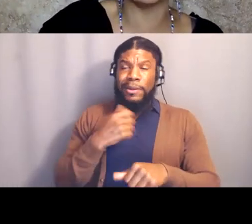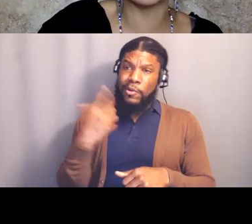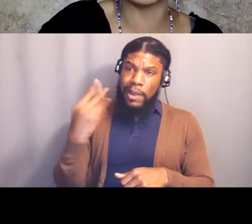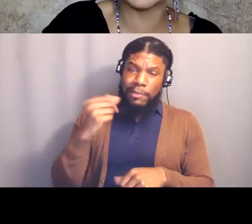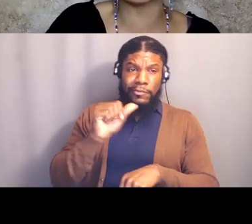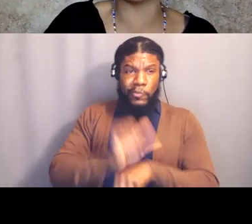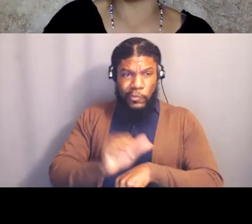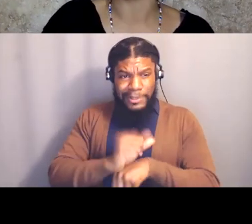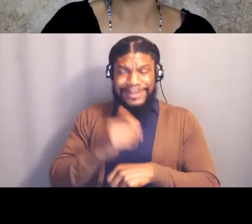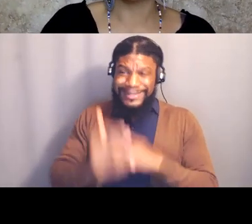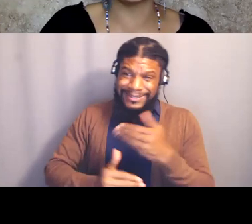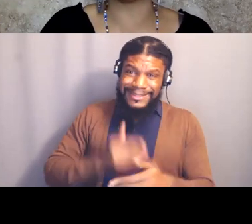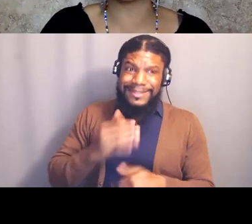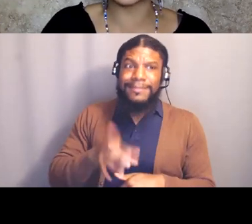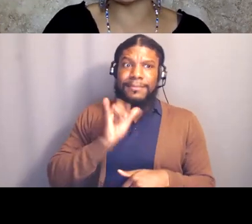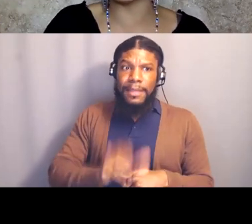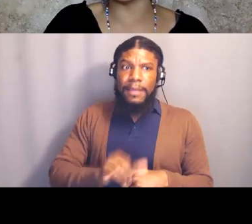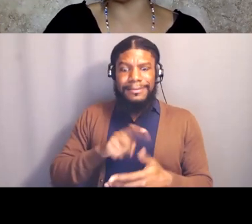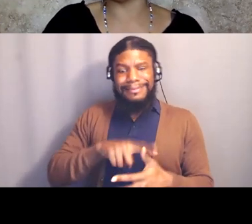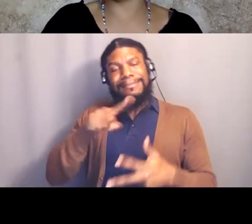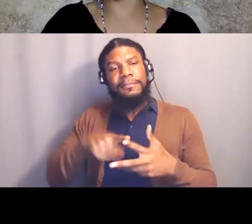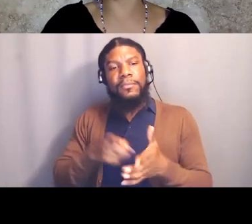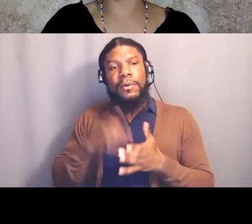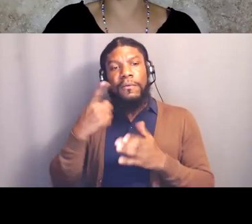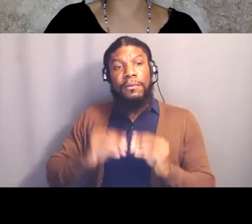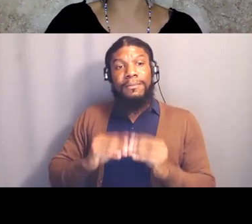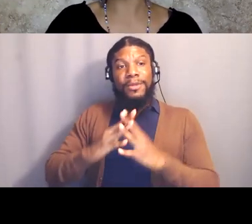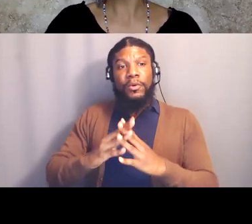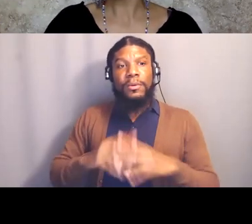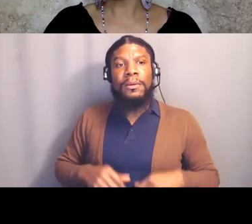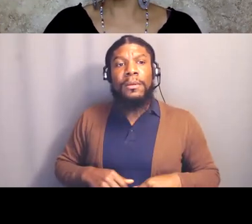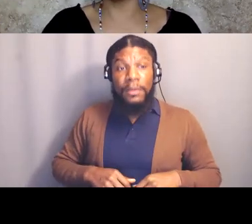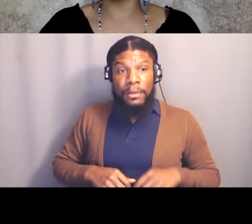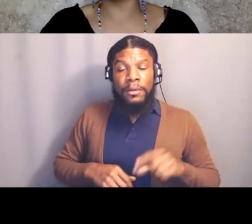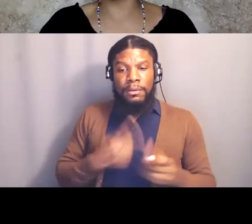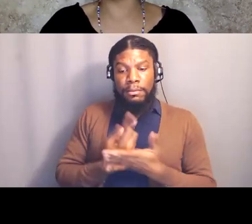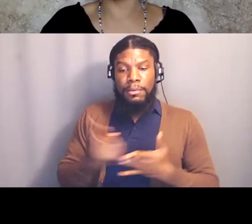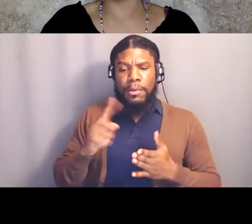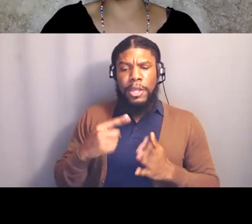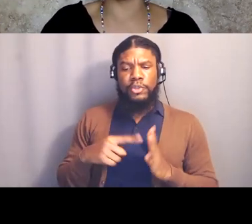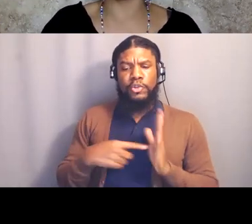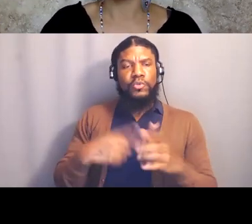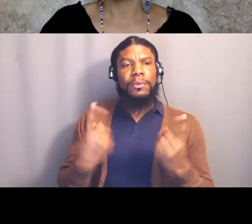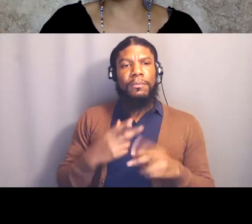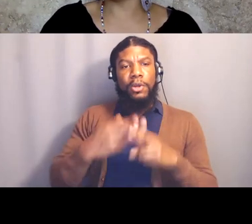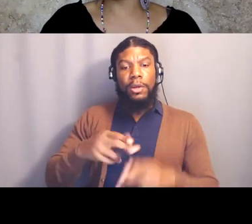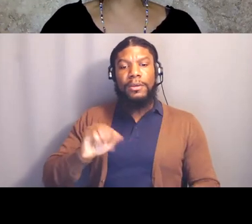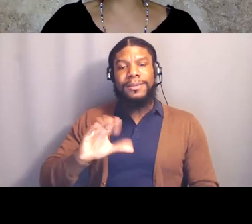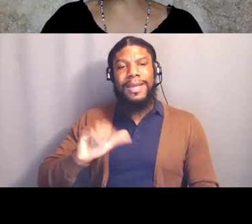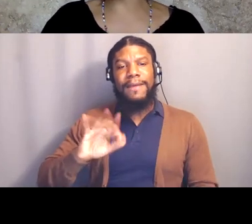for you last week called a scaffold, and I wanna encourage us to always think